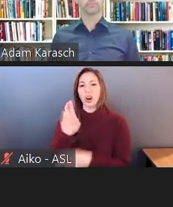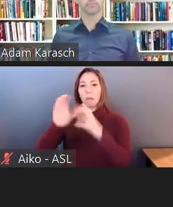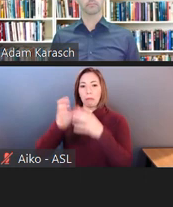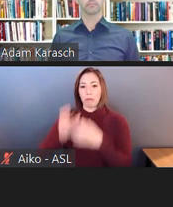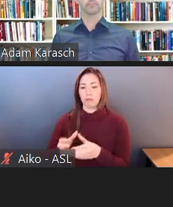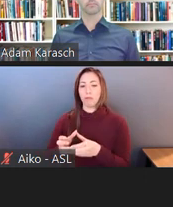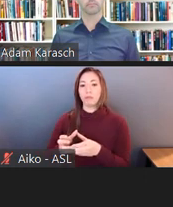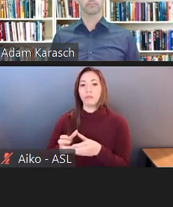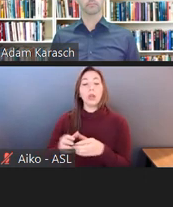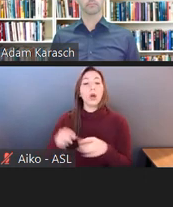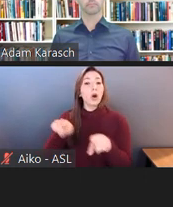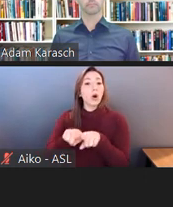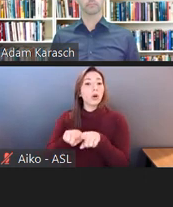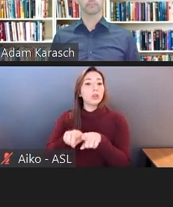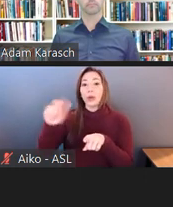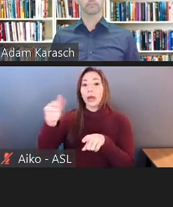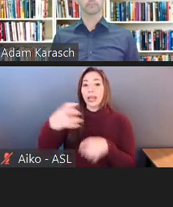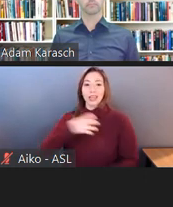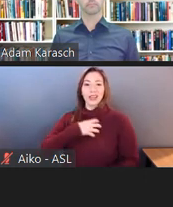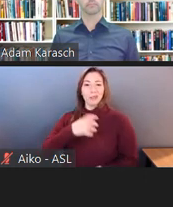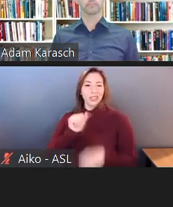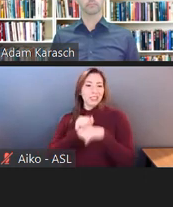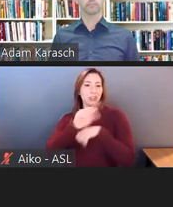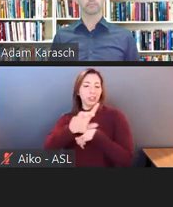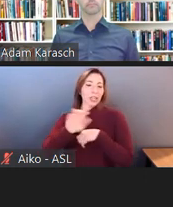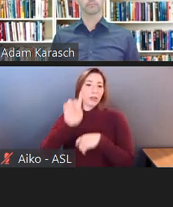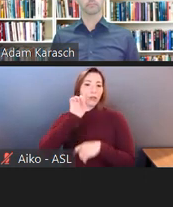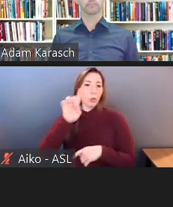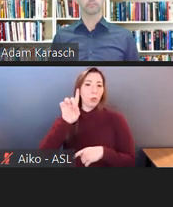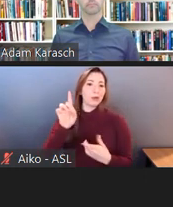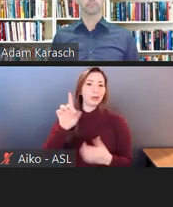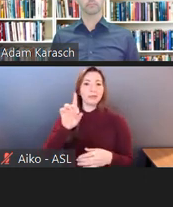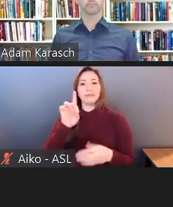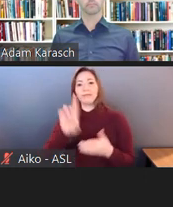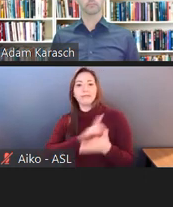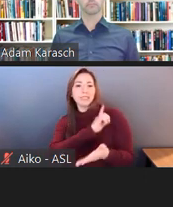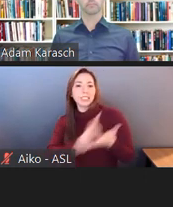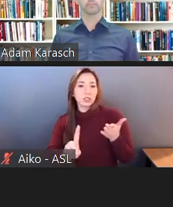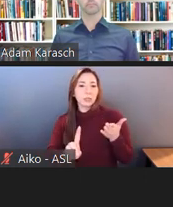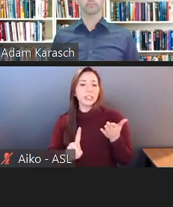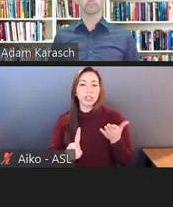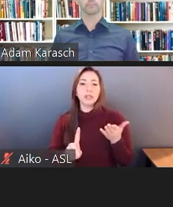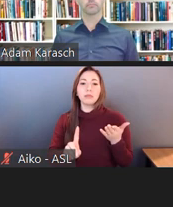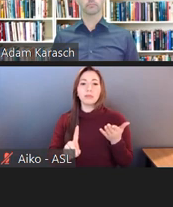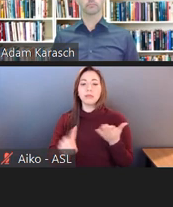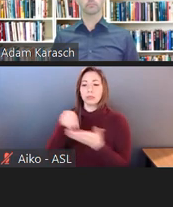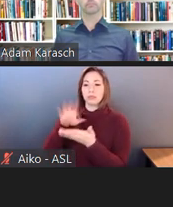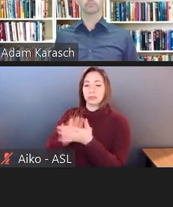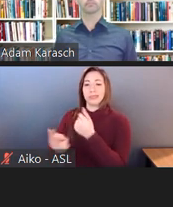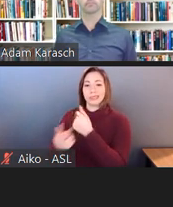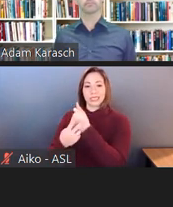of all the complaints of disability discrimination and report to the EEOC what was happening.